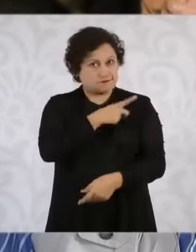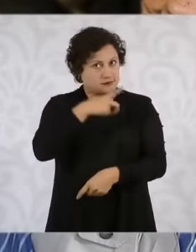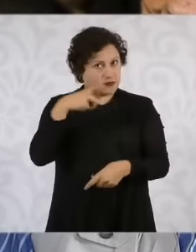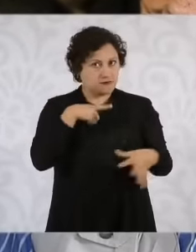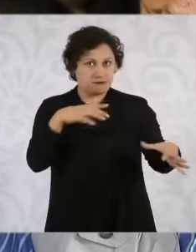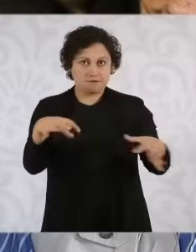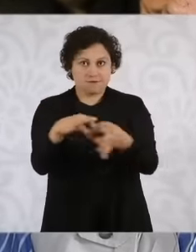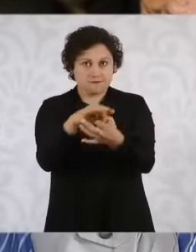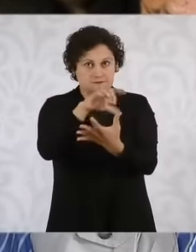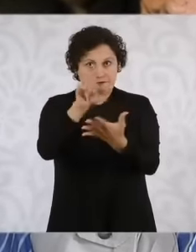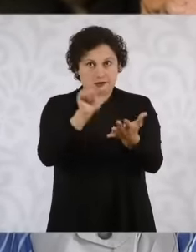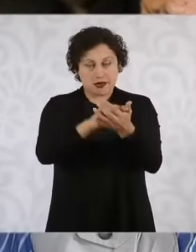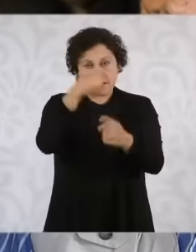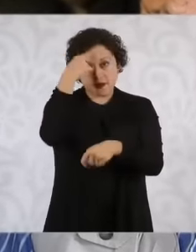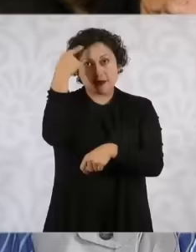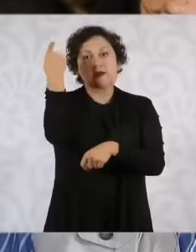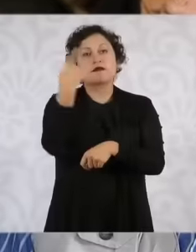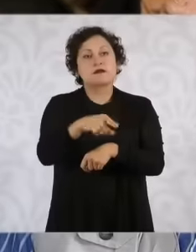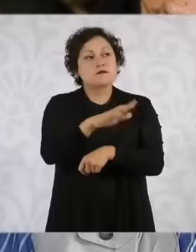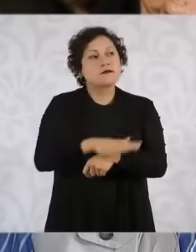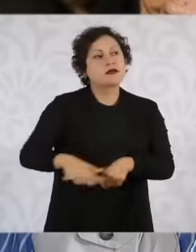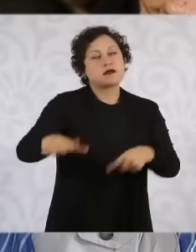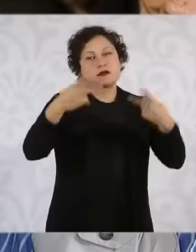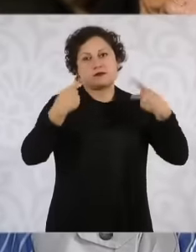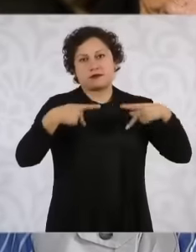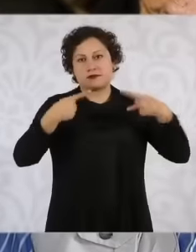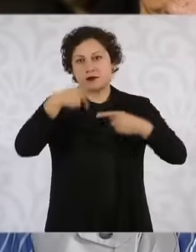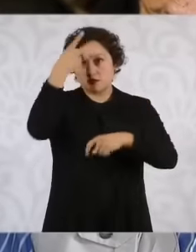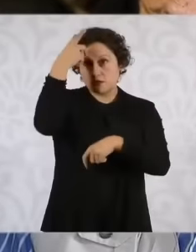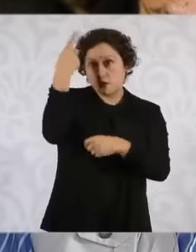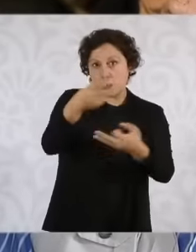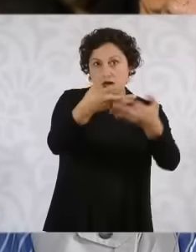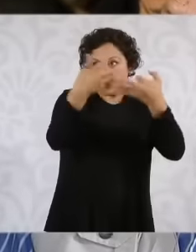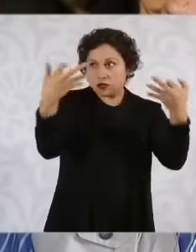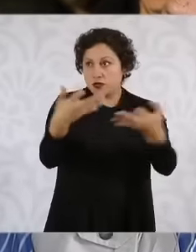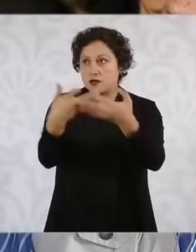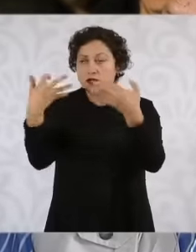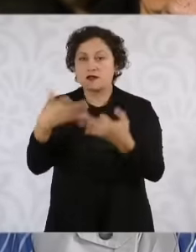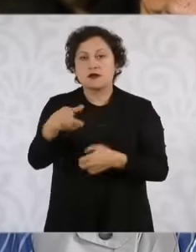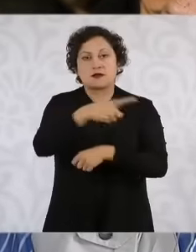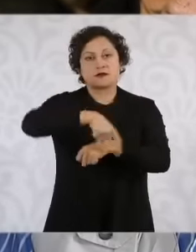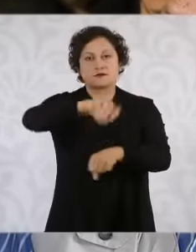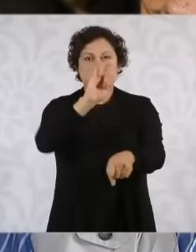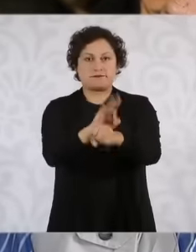the people or the ejidatarios benefit, well, in the event that there is